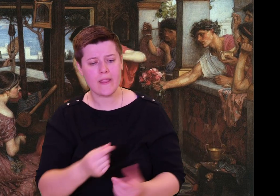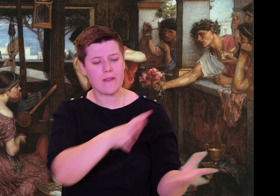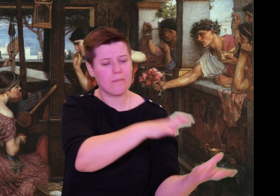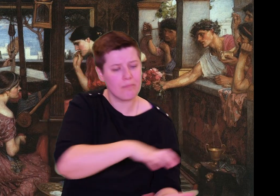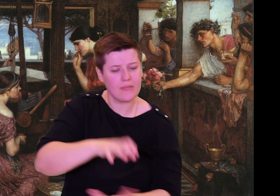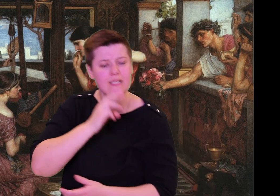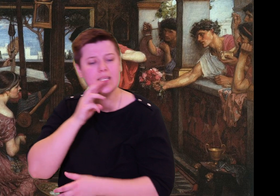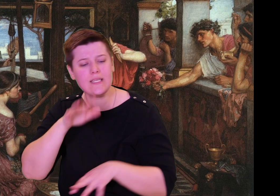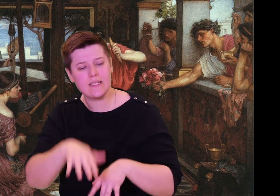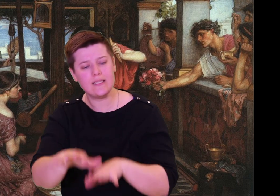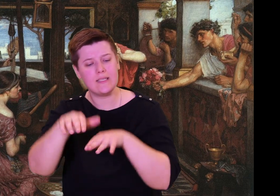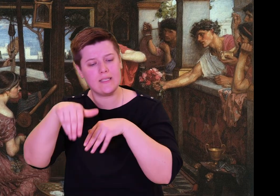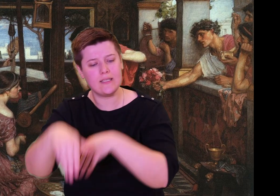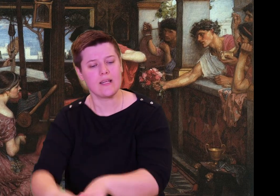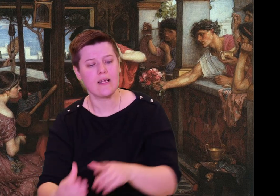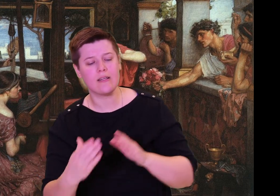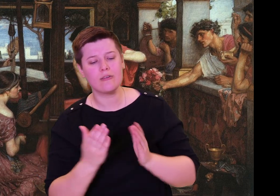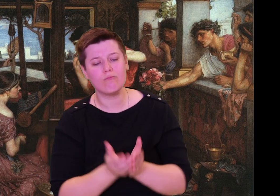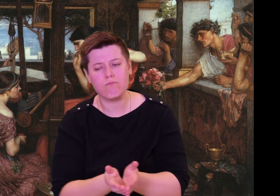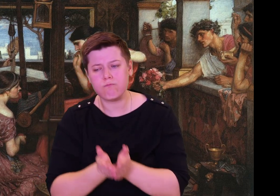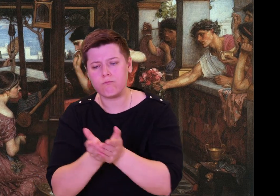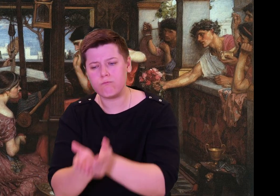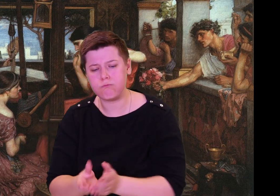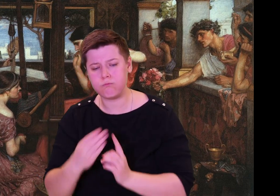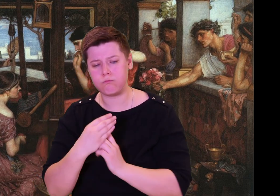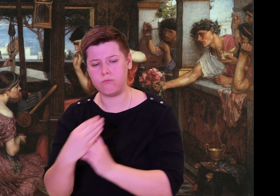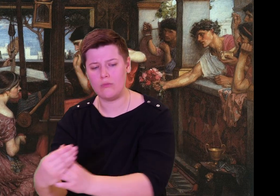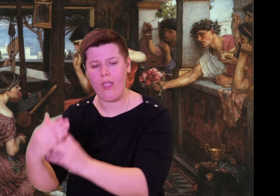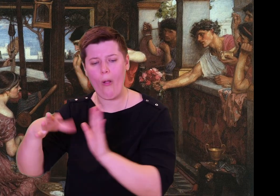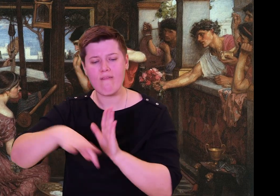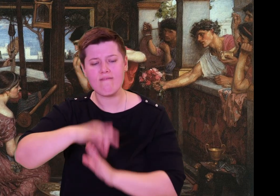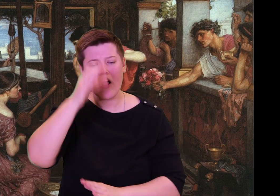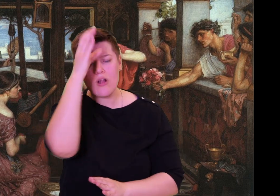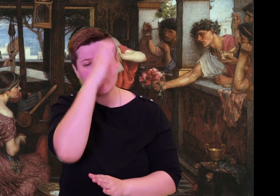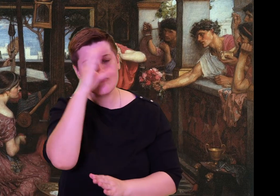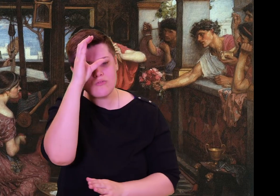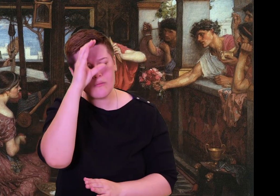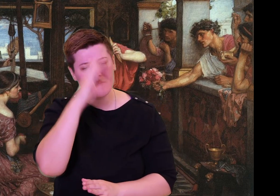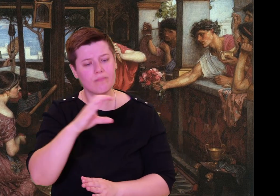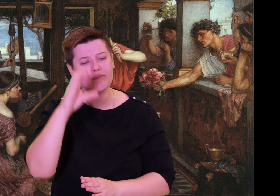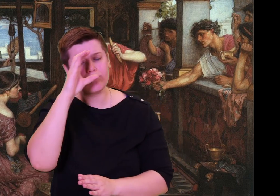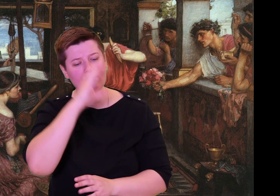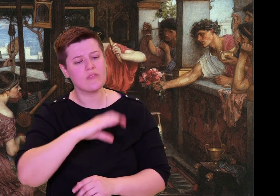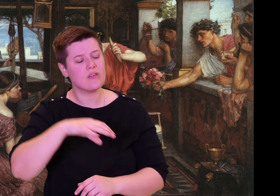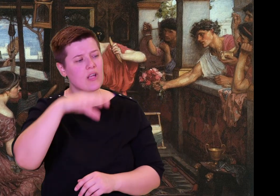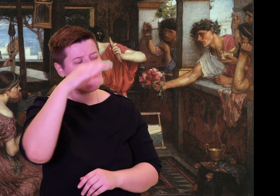long absent father's journey home. The Greeks are wasting everything, especially